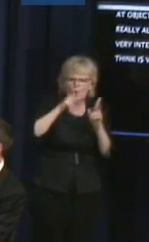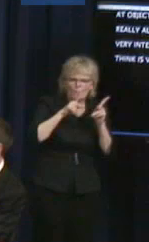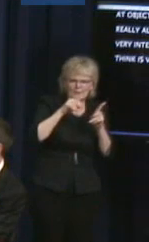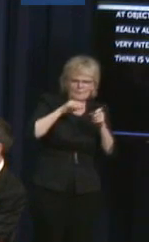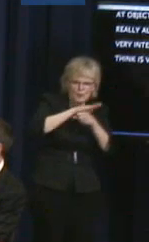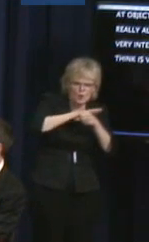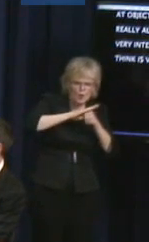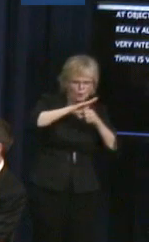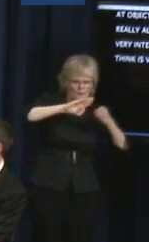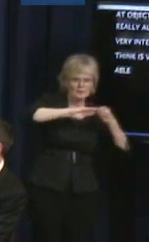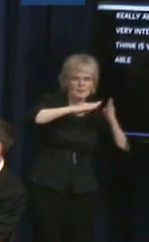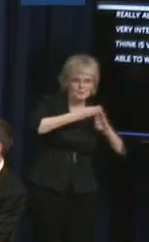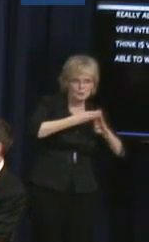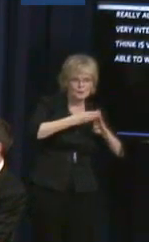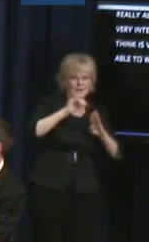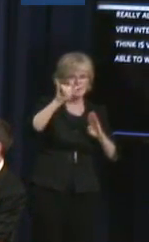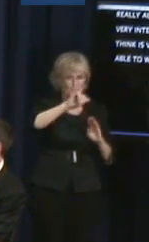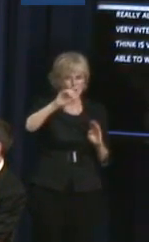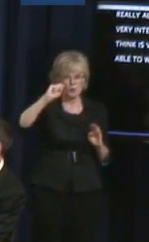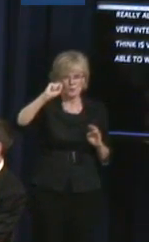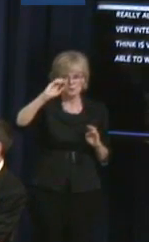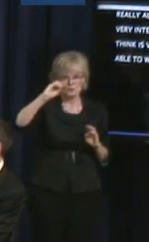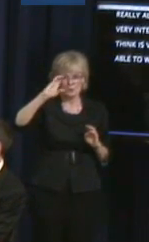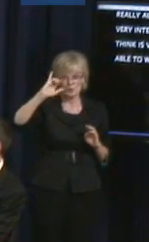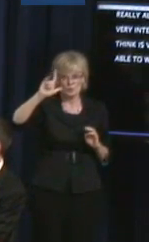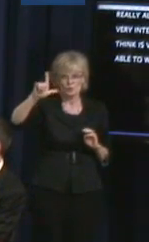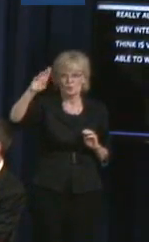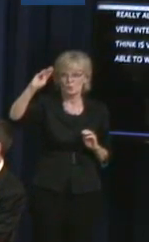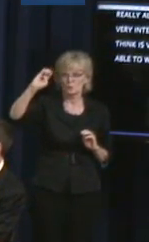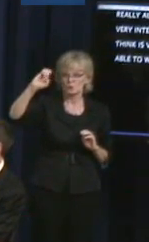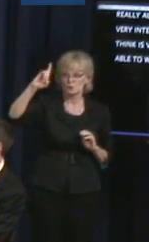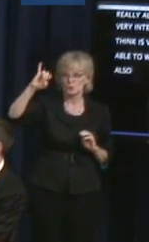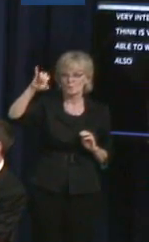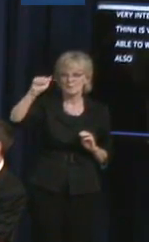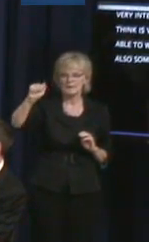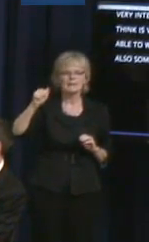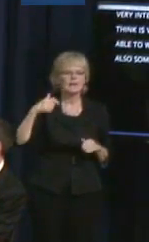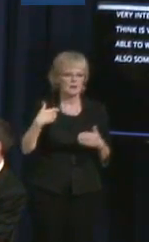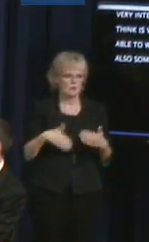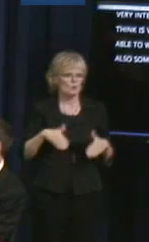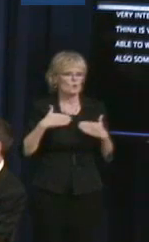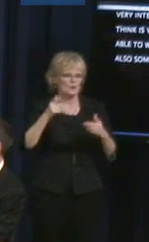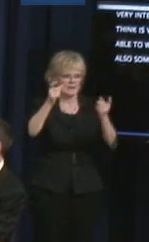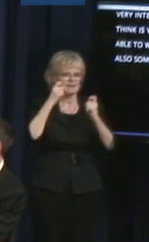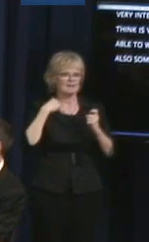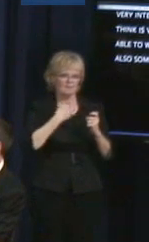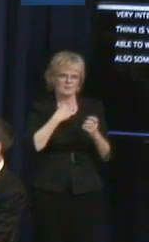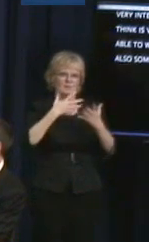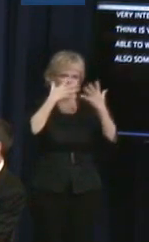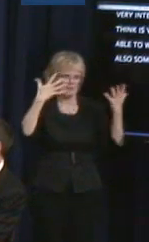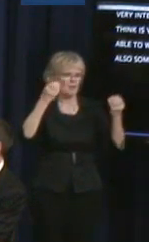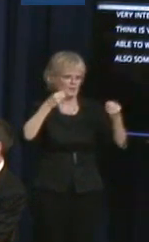community, but social media is also something which really gives us tremendous opportunities.